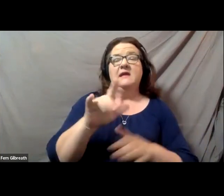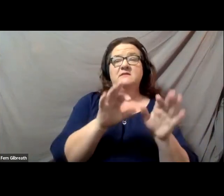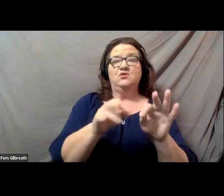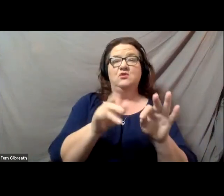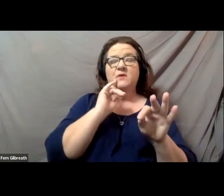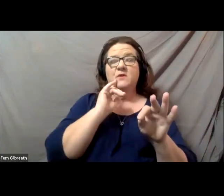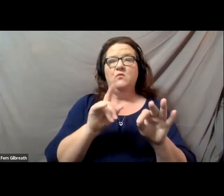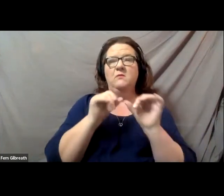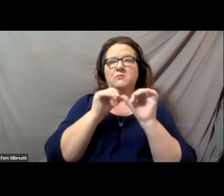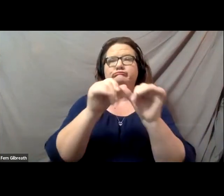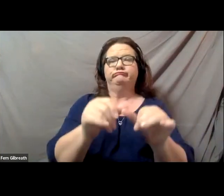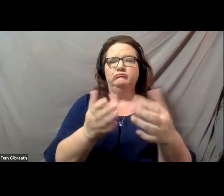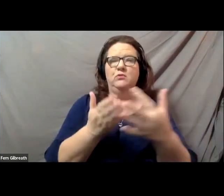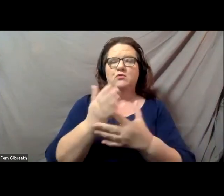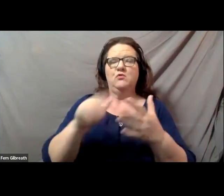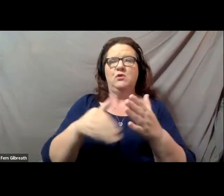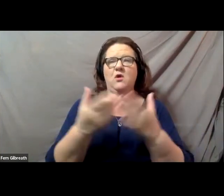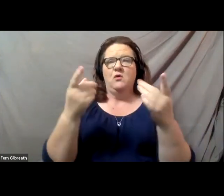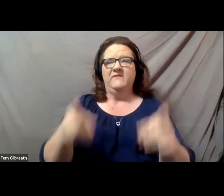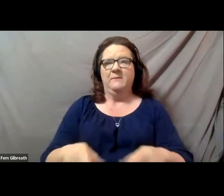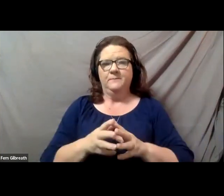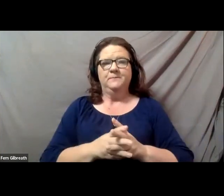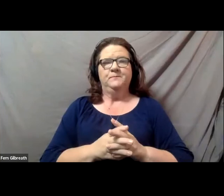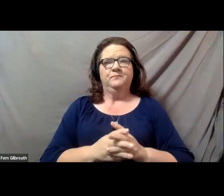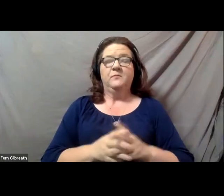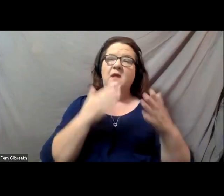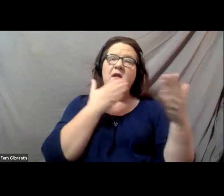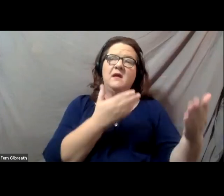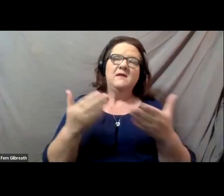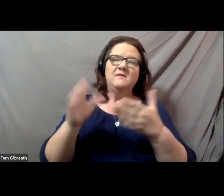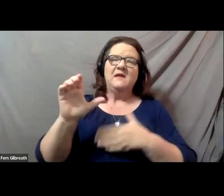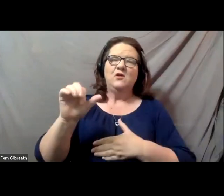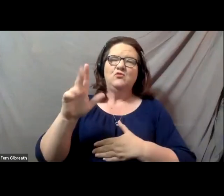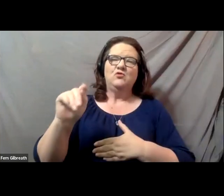the duration of the event as well. Thanks to our C.A.R.T. provider, Lana,